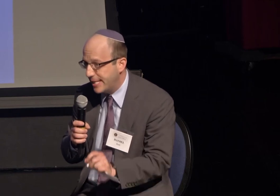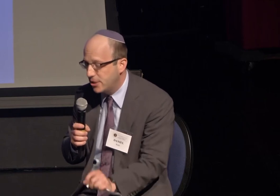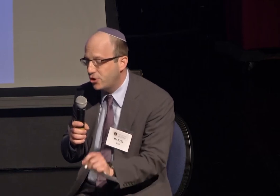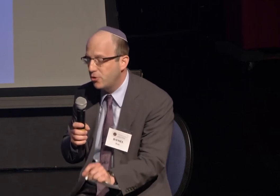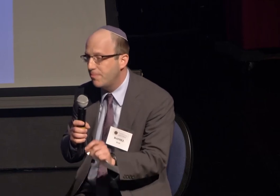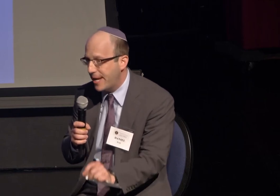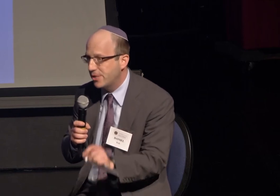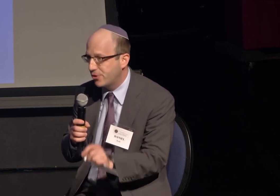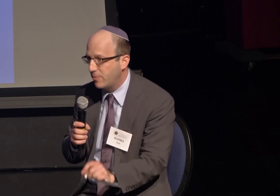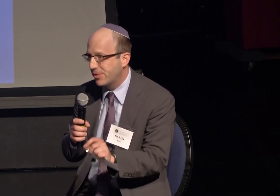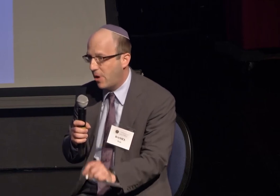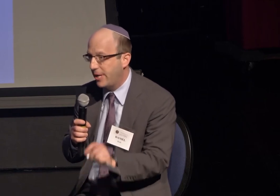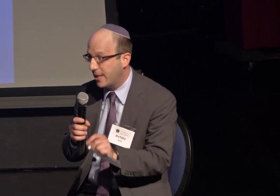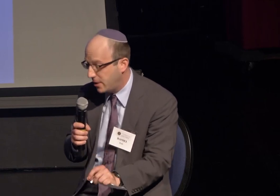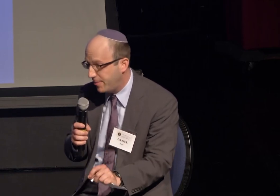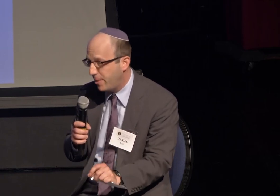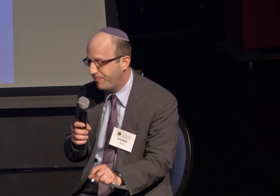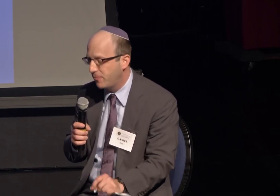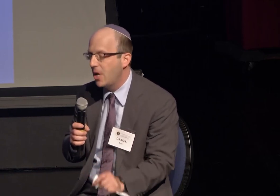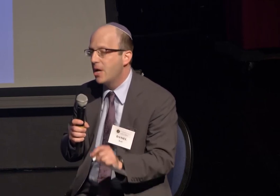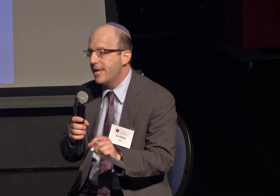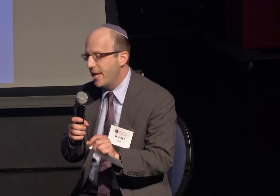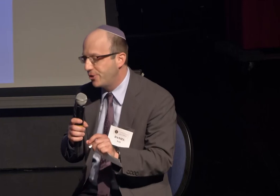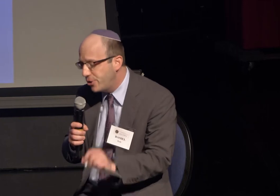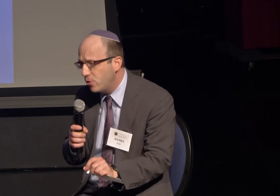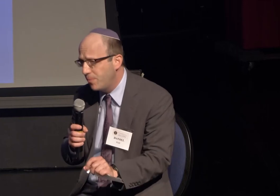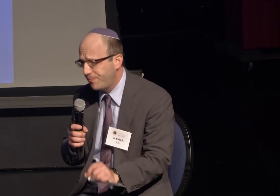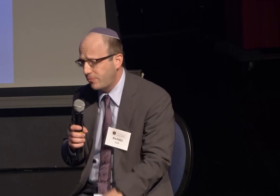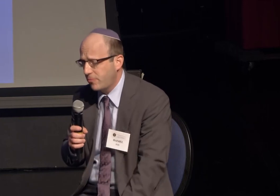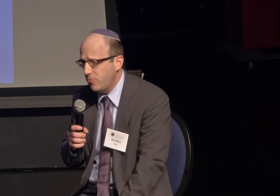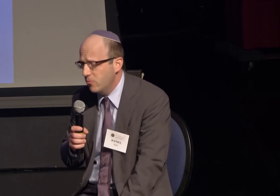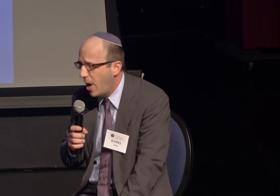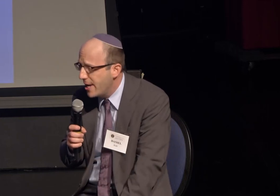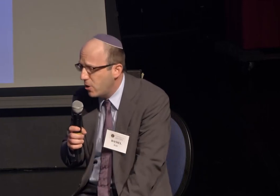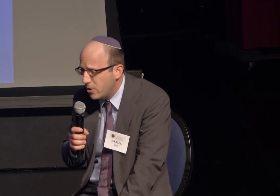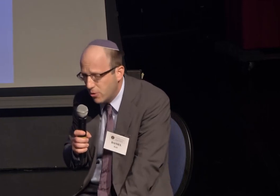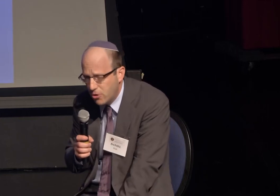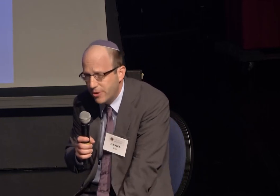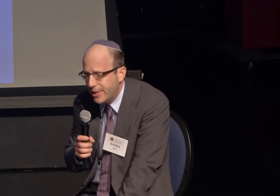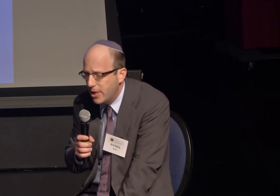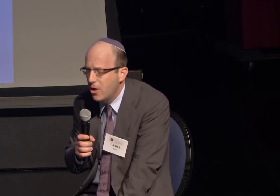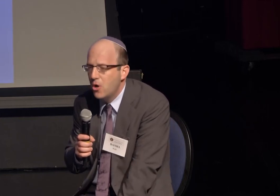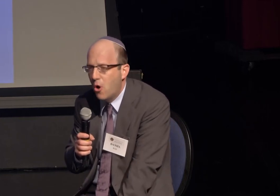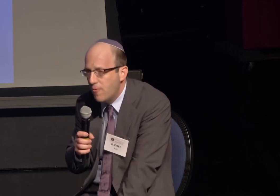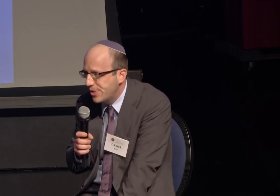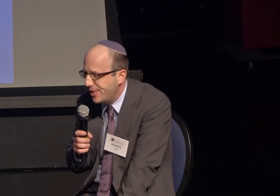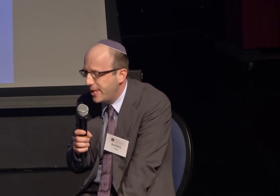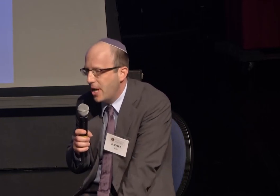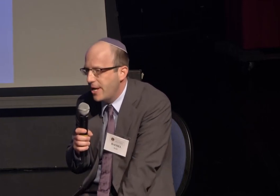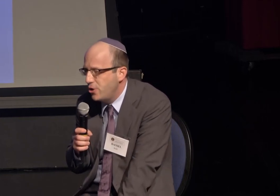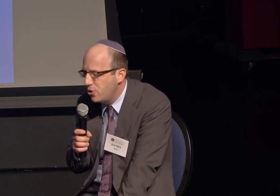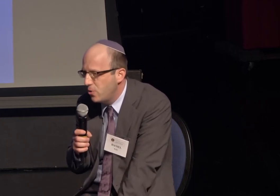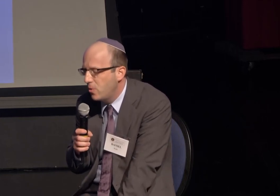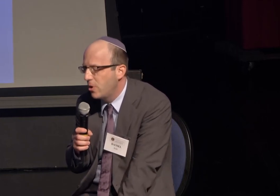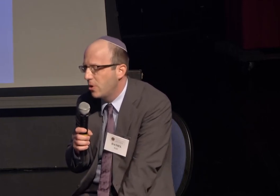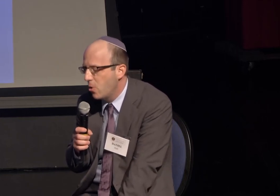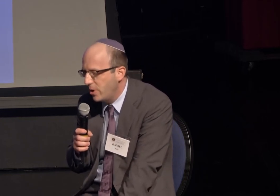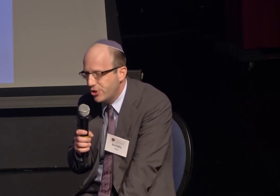into mainstream Israeli academia. Two, I currently oversee a new coalition